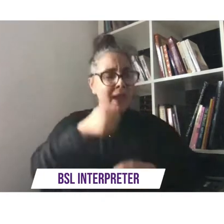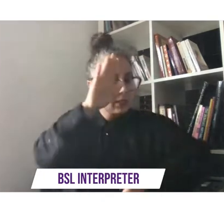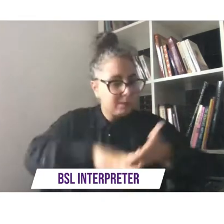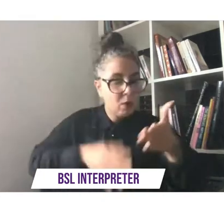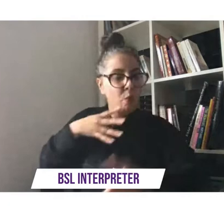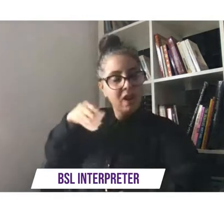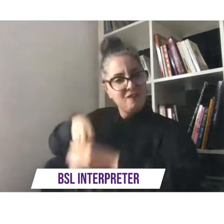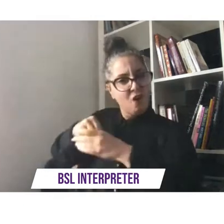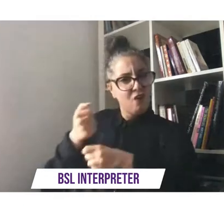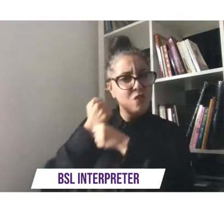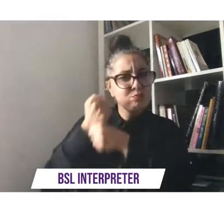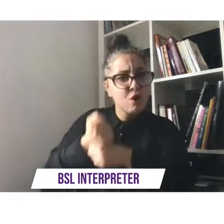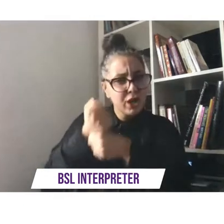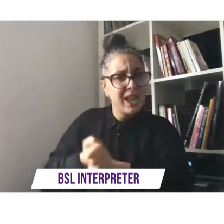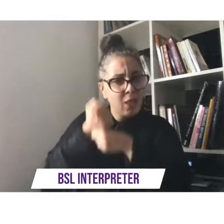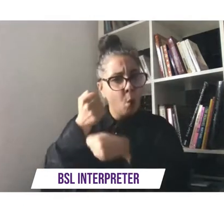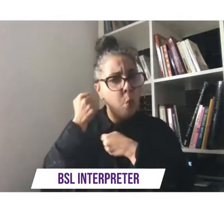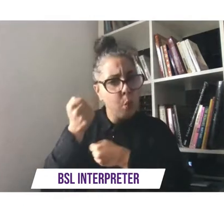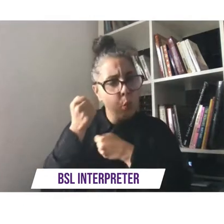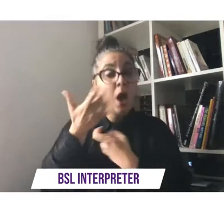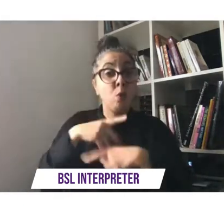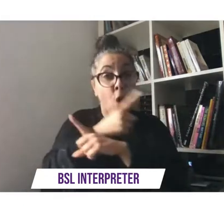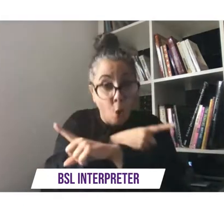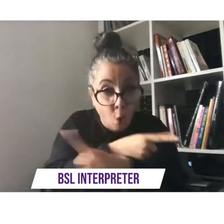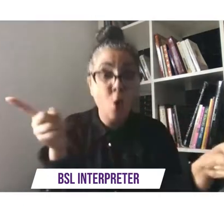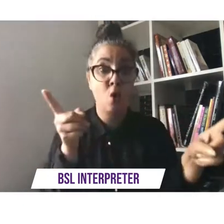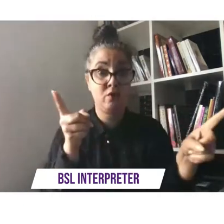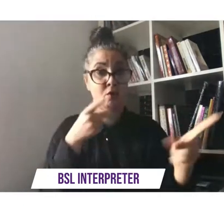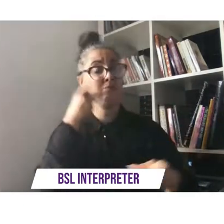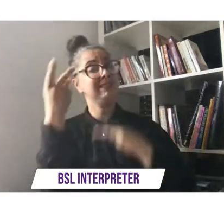sing along wherever you are wherever you're tuning in this is called um battle of vital